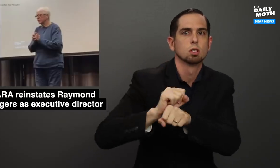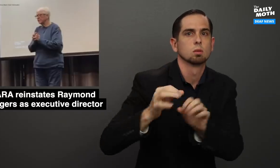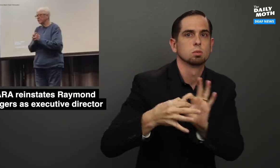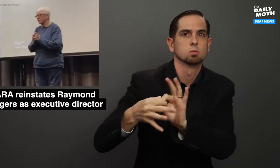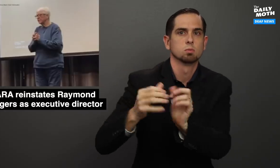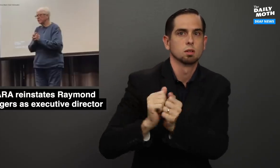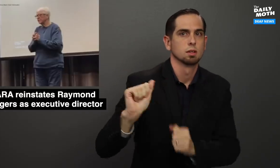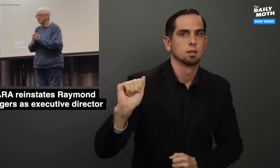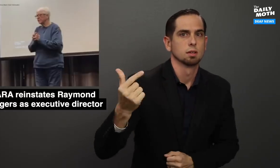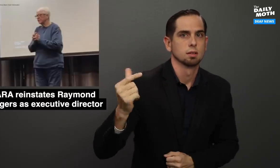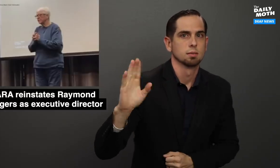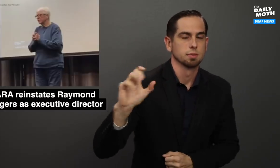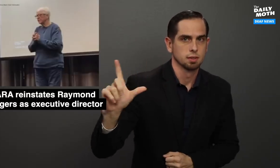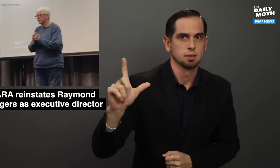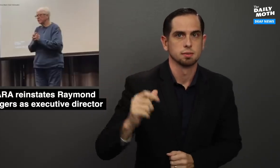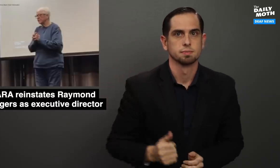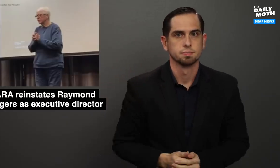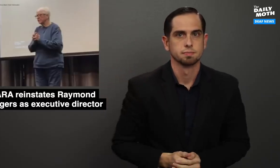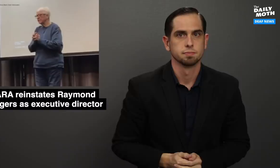relationship with AG Bell.